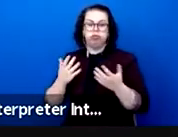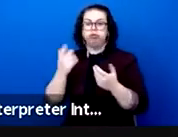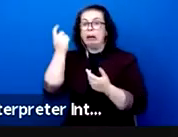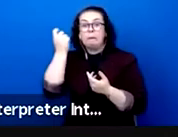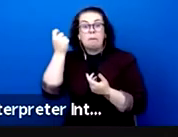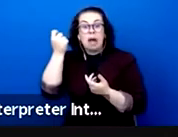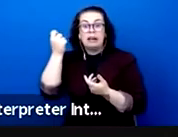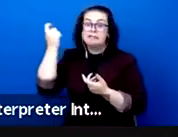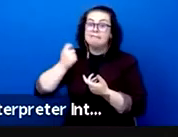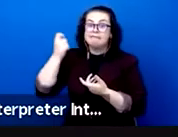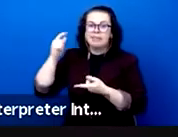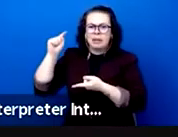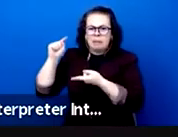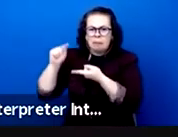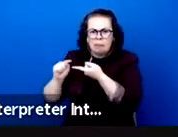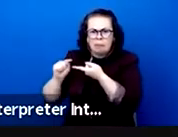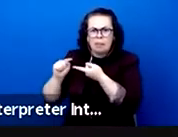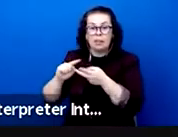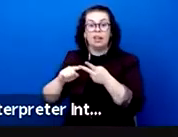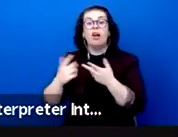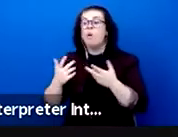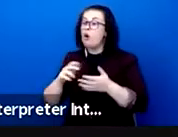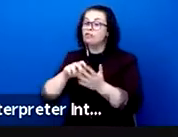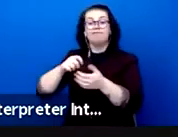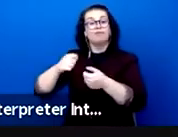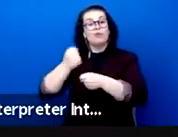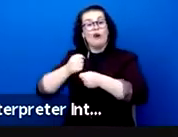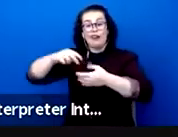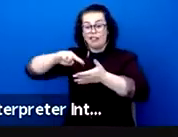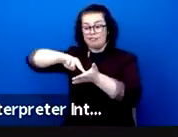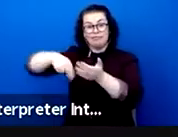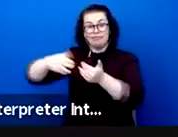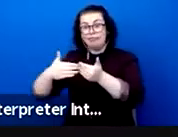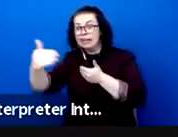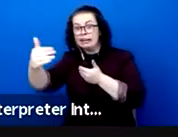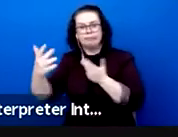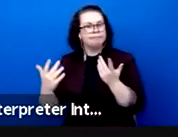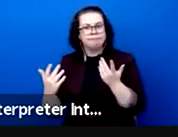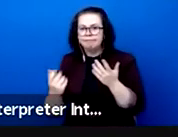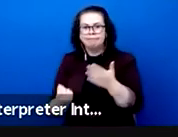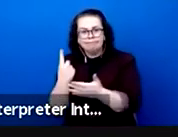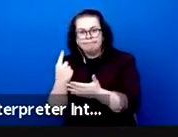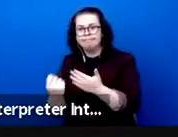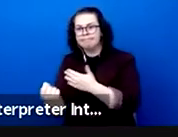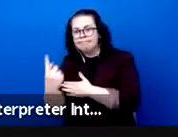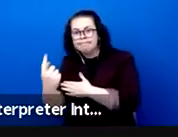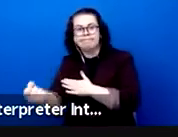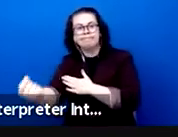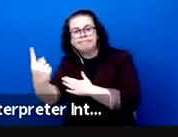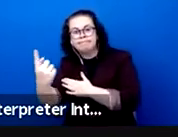artists that is difficult to access and not very protective or even non-existent in some countrie.